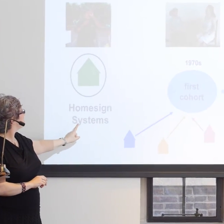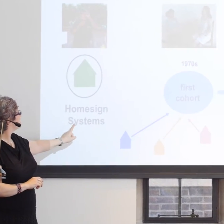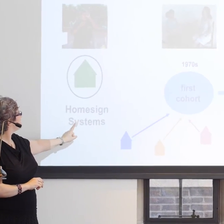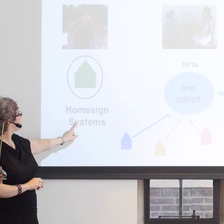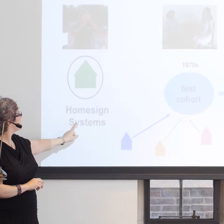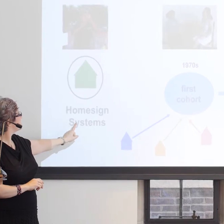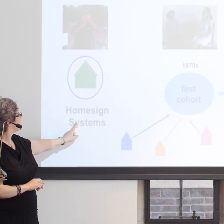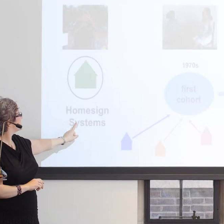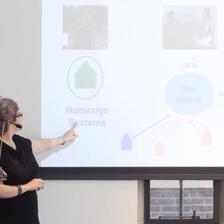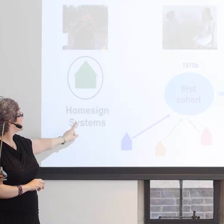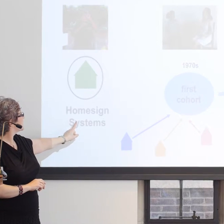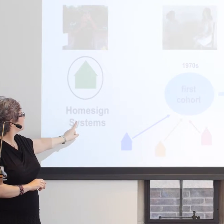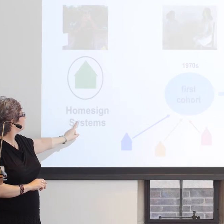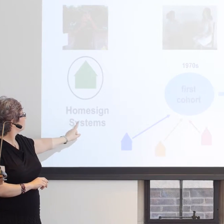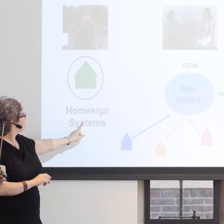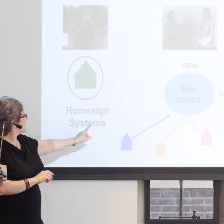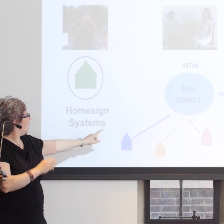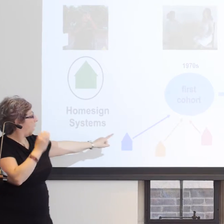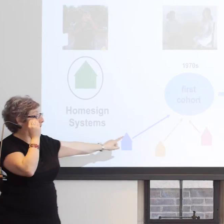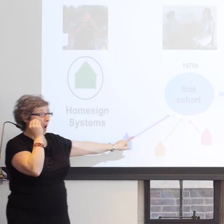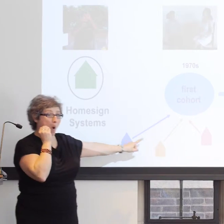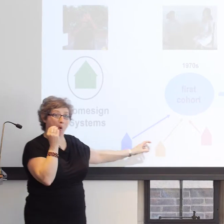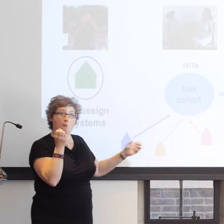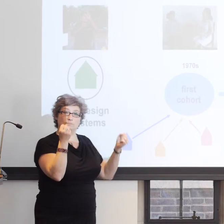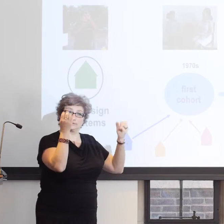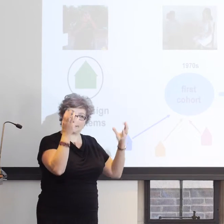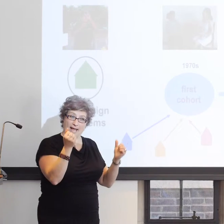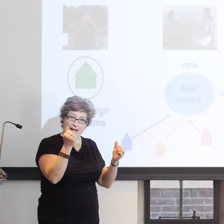for homesigners be completely unaddressed.